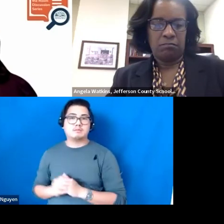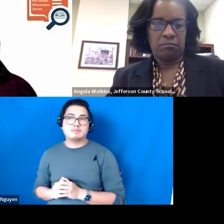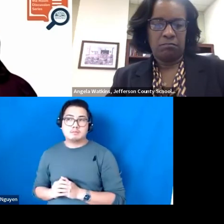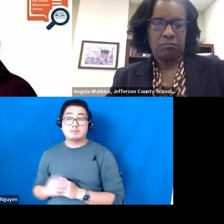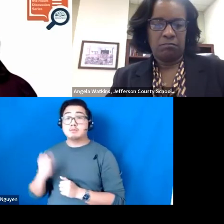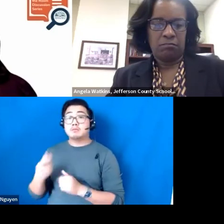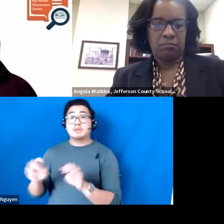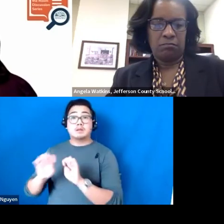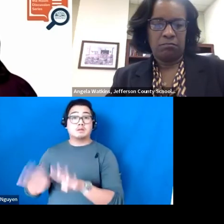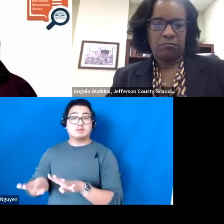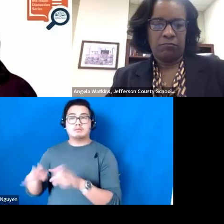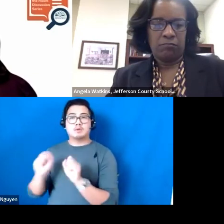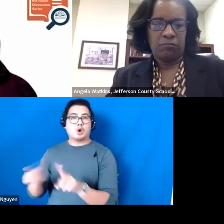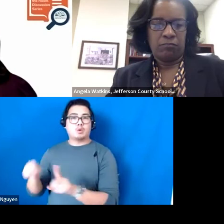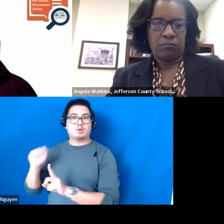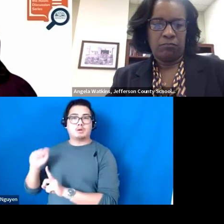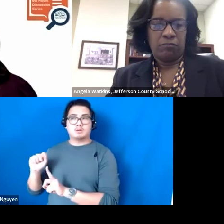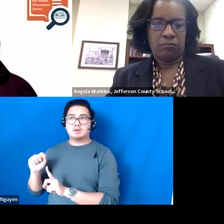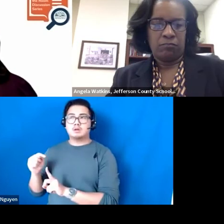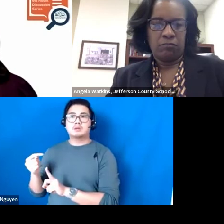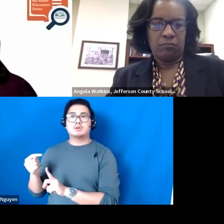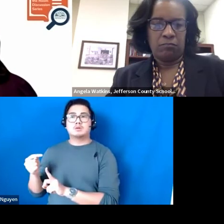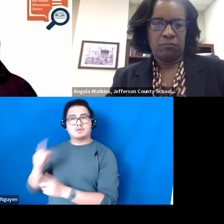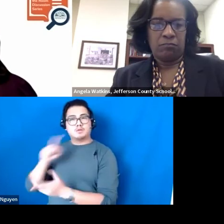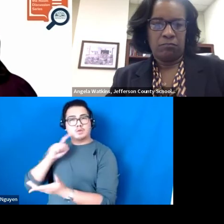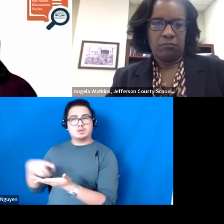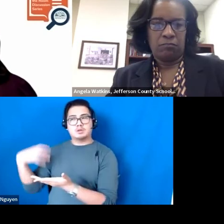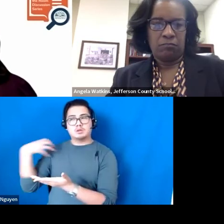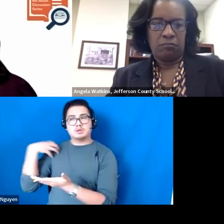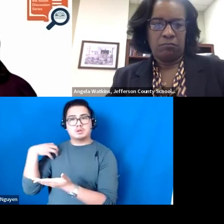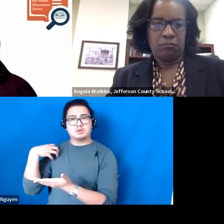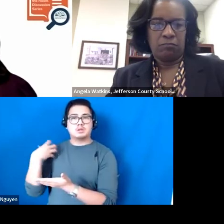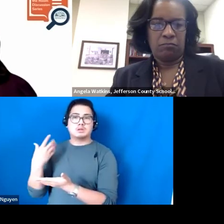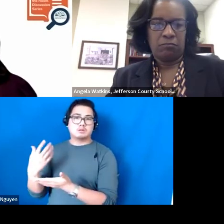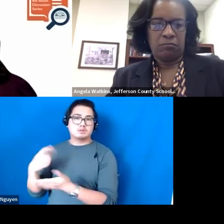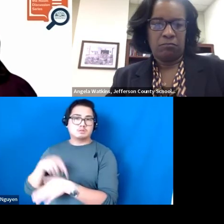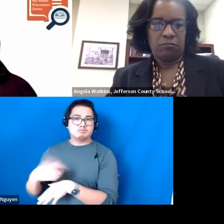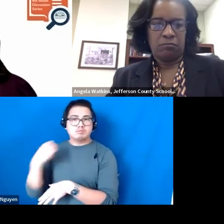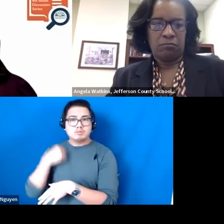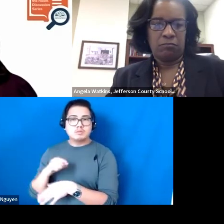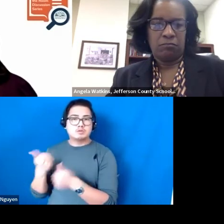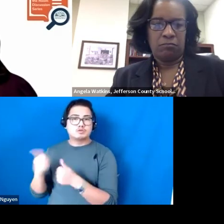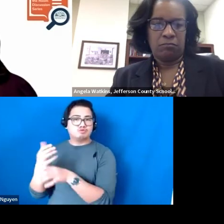we often found that coaches were spending their time sourcing resources and materials. And